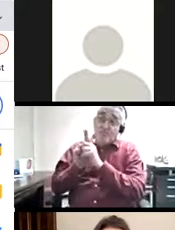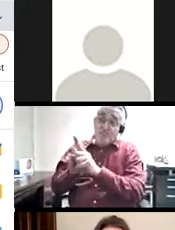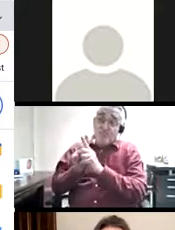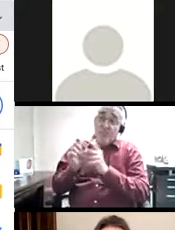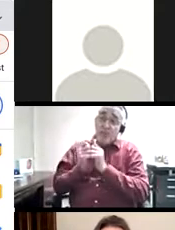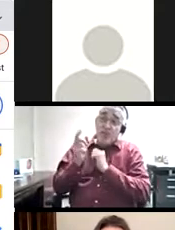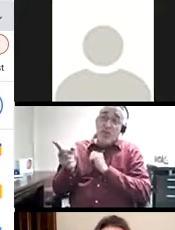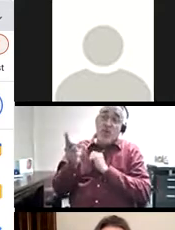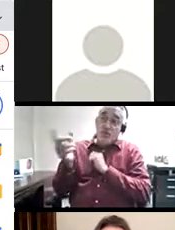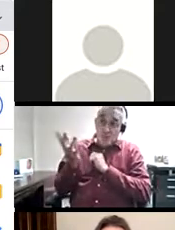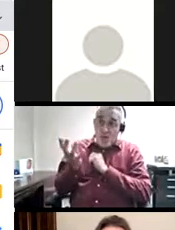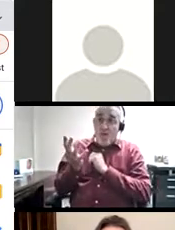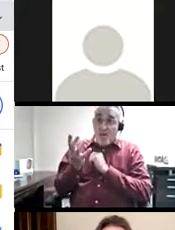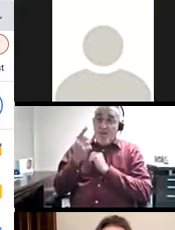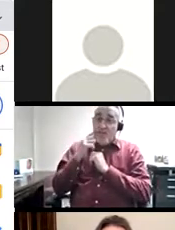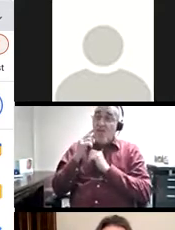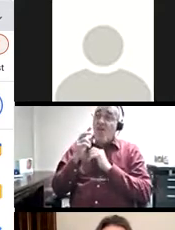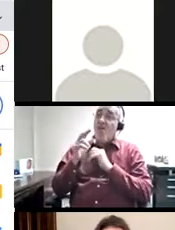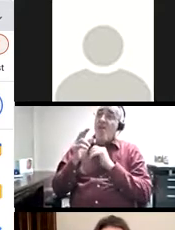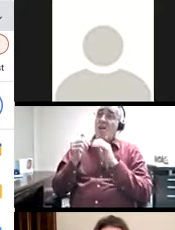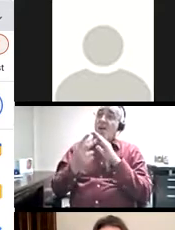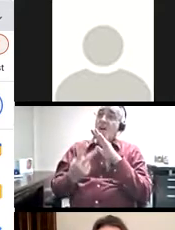I even offered to mentor her if she'd like to present her work on undergraduate research.